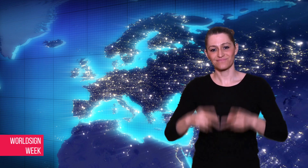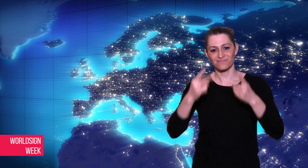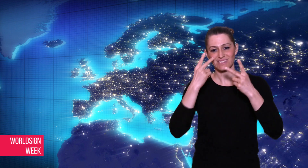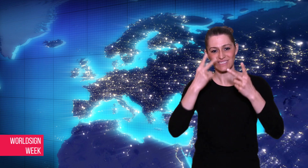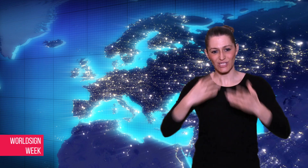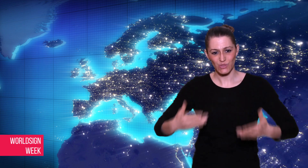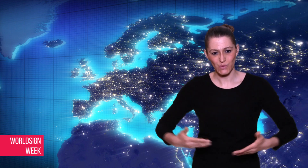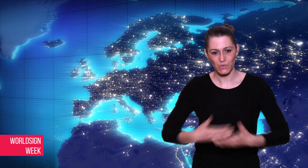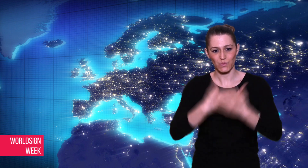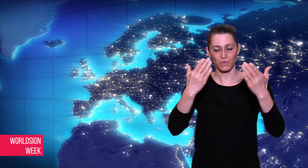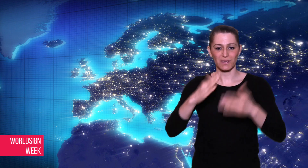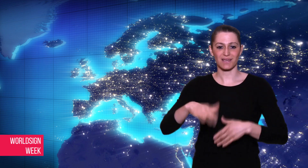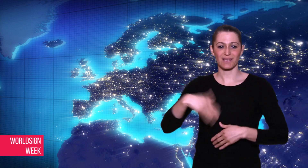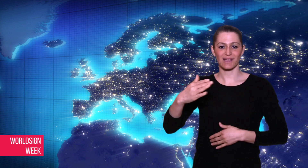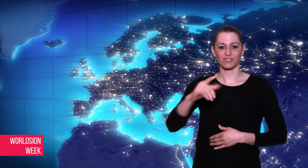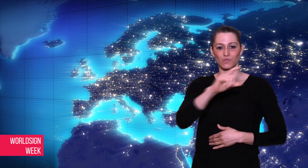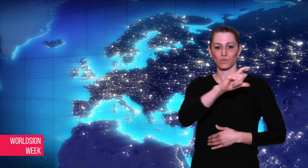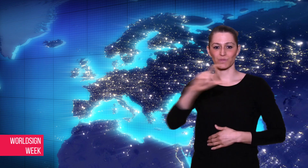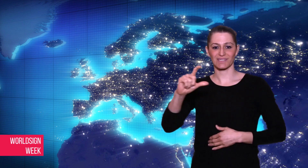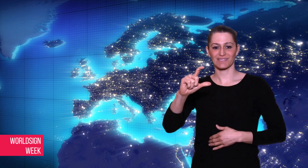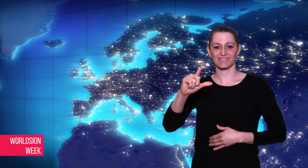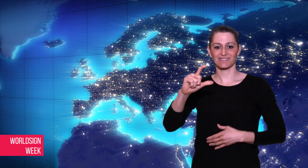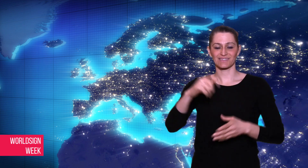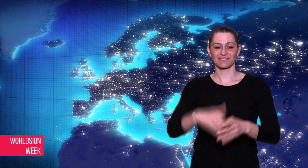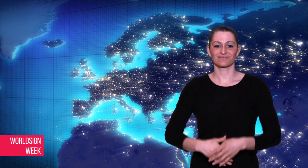See you next week.